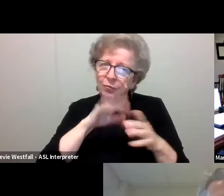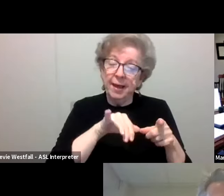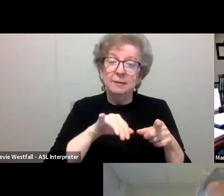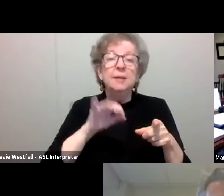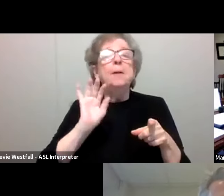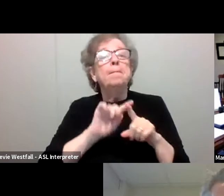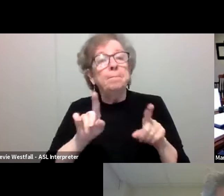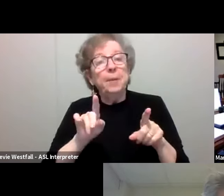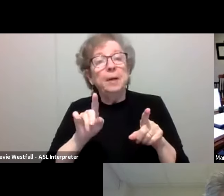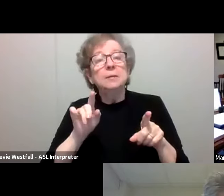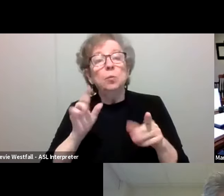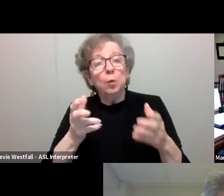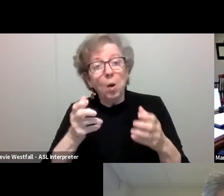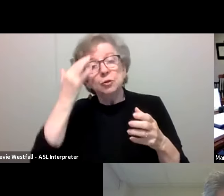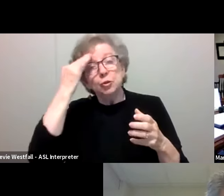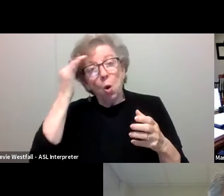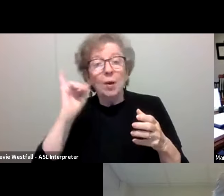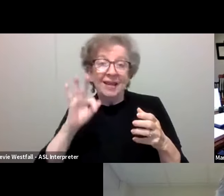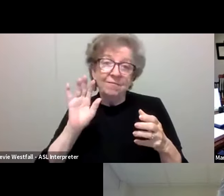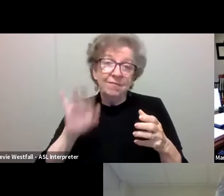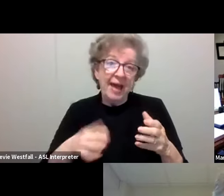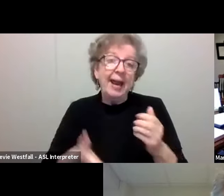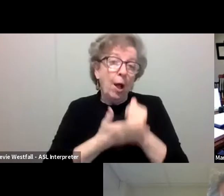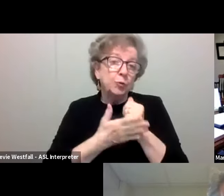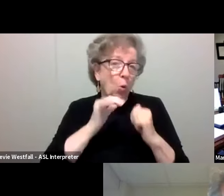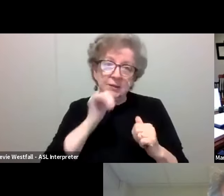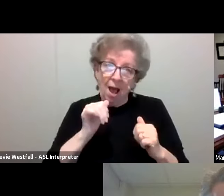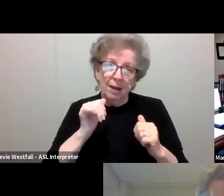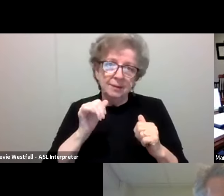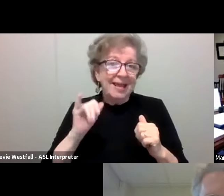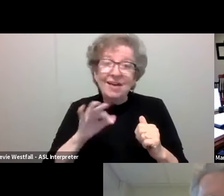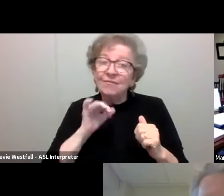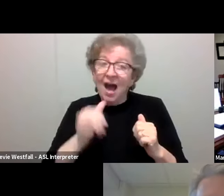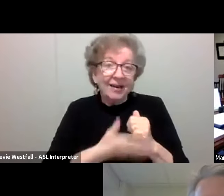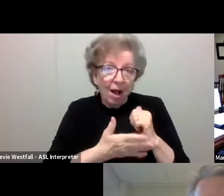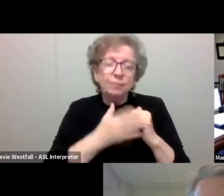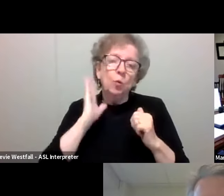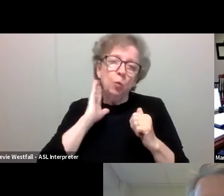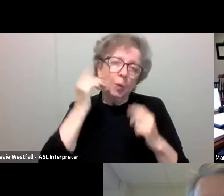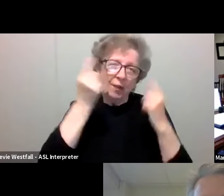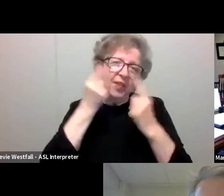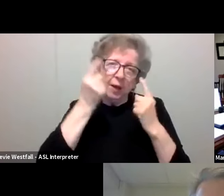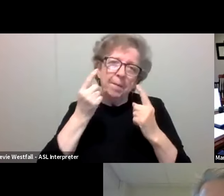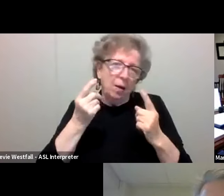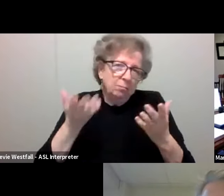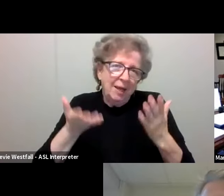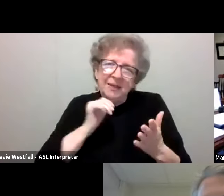you know, we may reconsider even doing those at all. I think that as you, again,